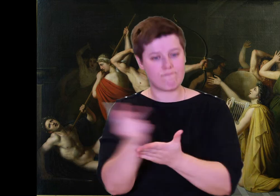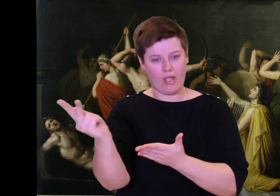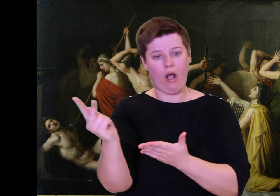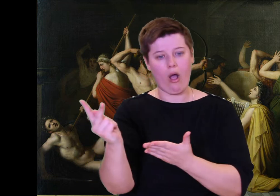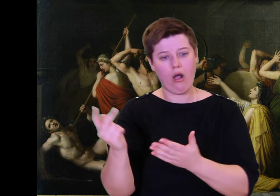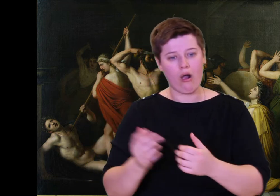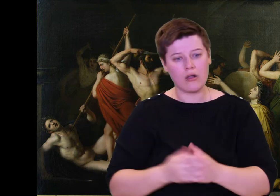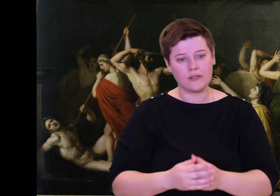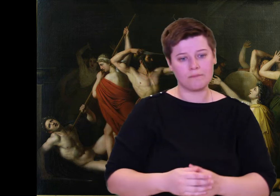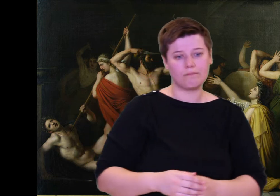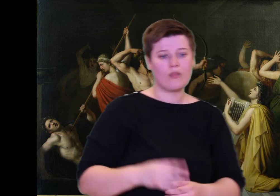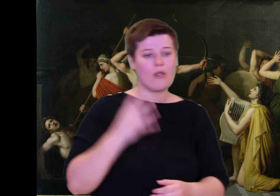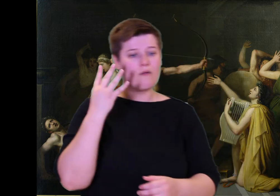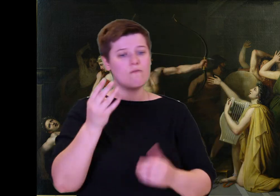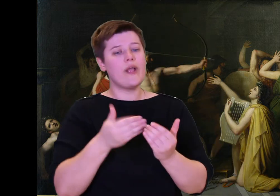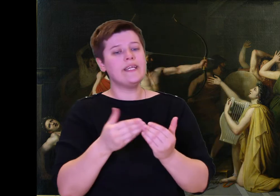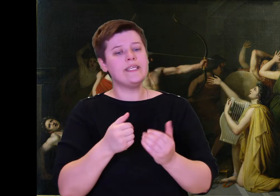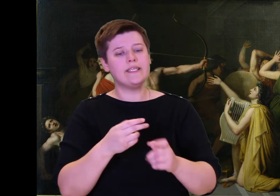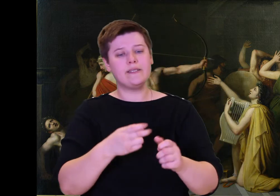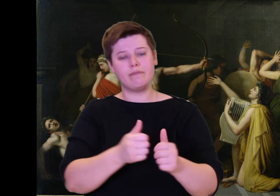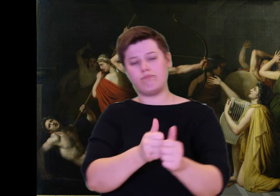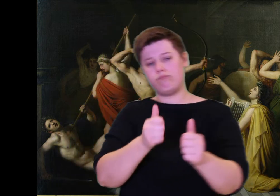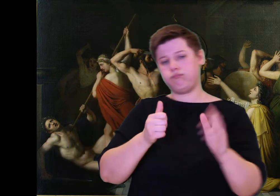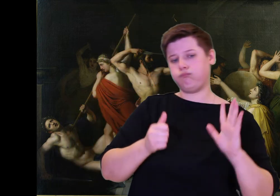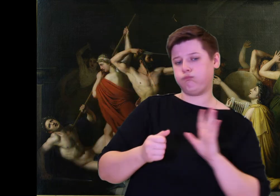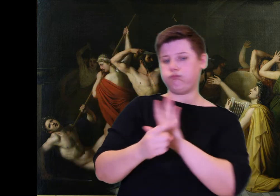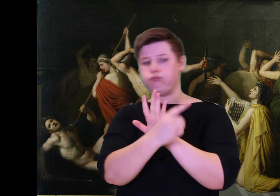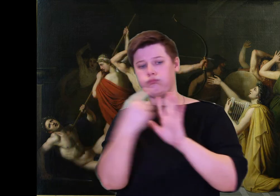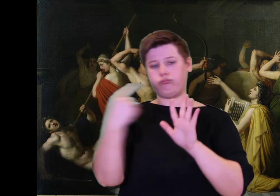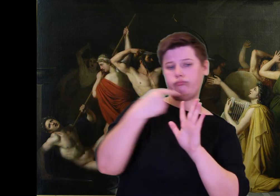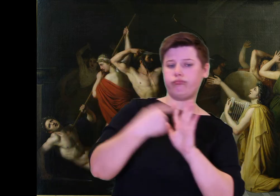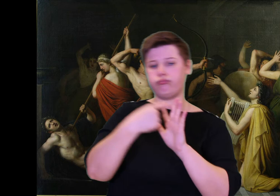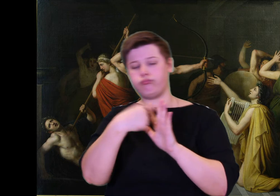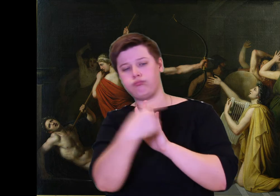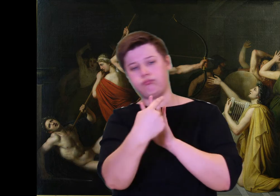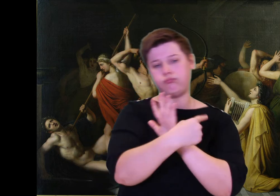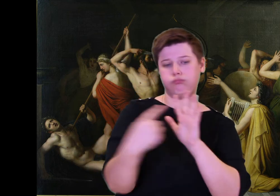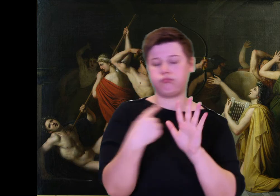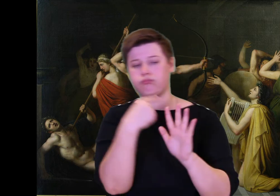four-fold shield across his shoulders, and put the well-made helmet on his head.